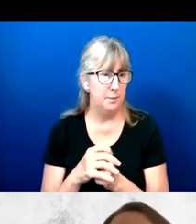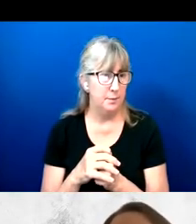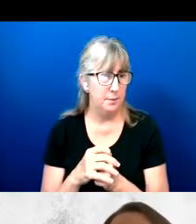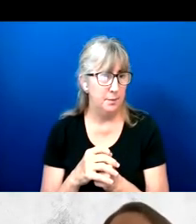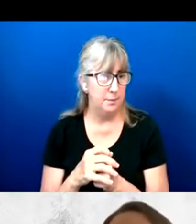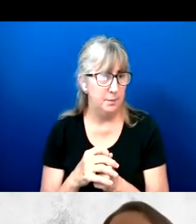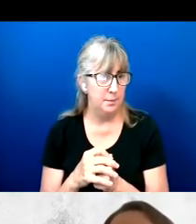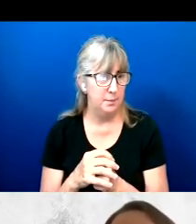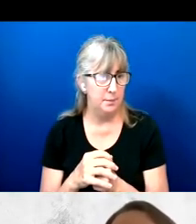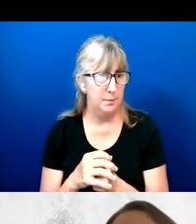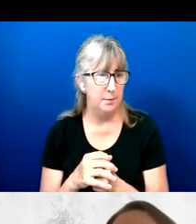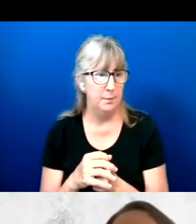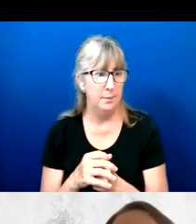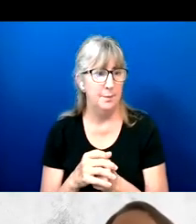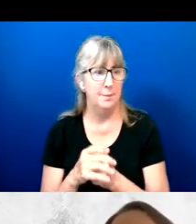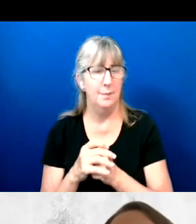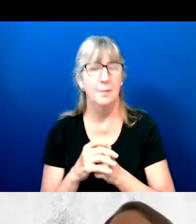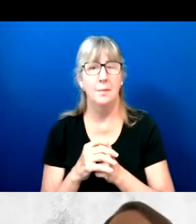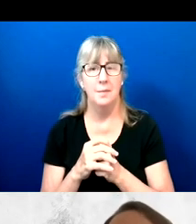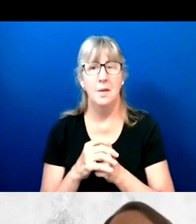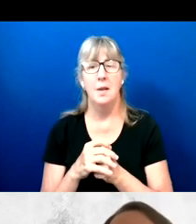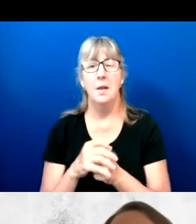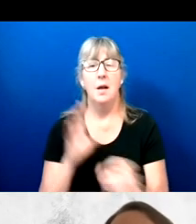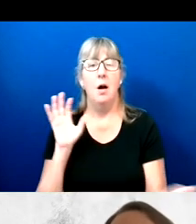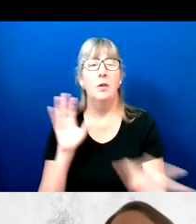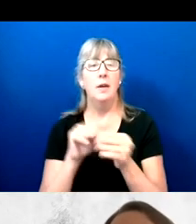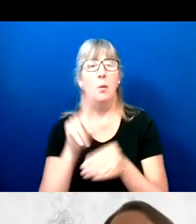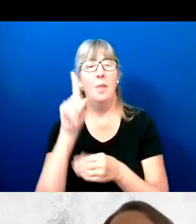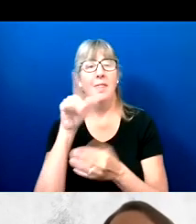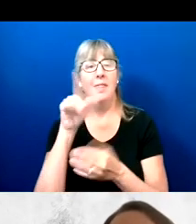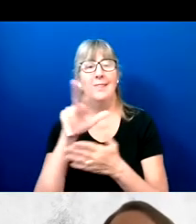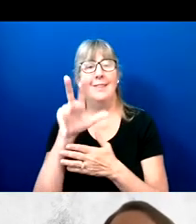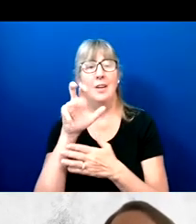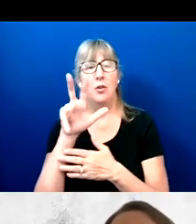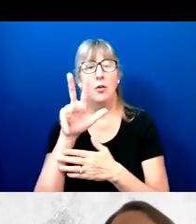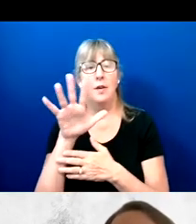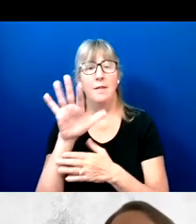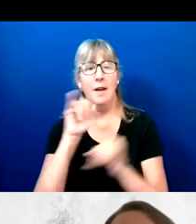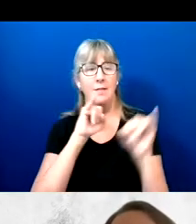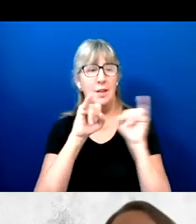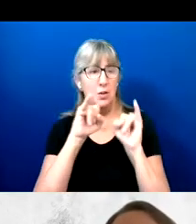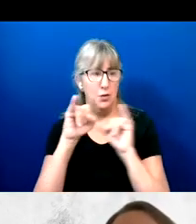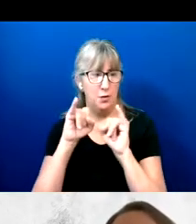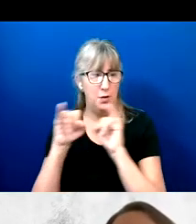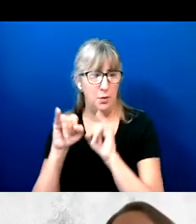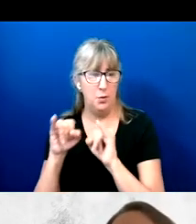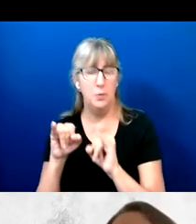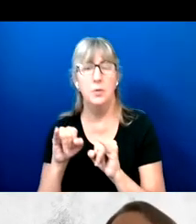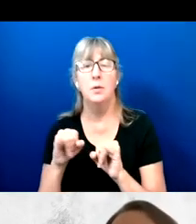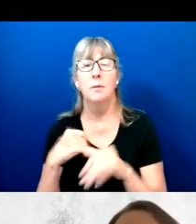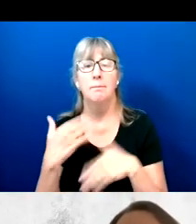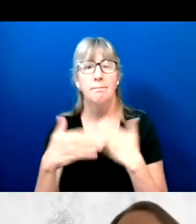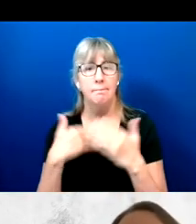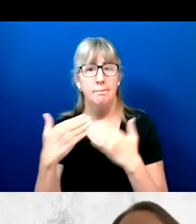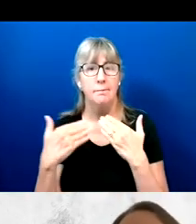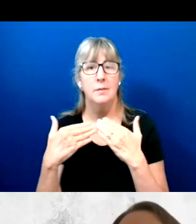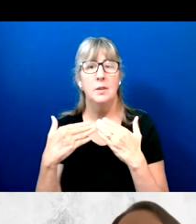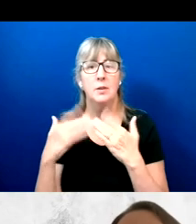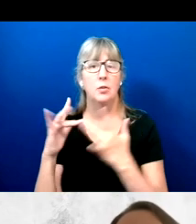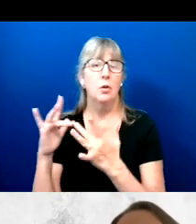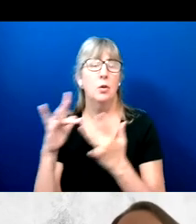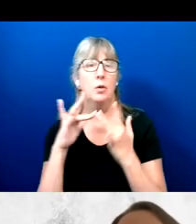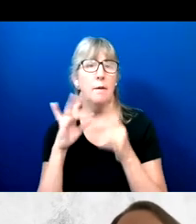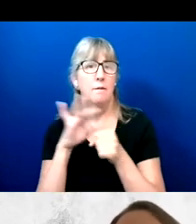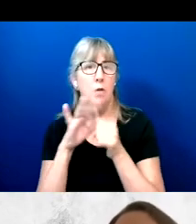1335 interviews were conducted among voters reached by cell phone, including 600 interviews